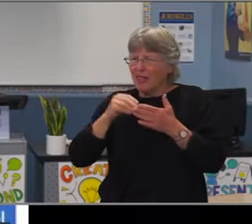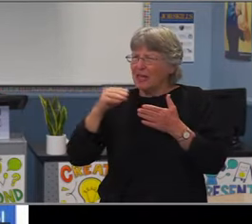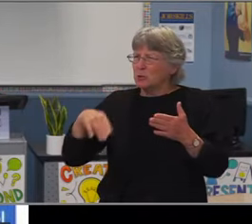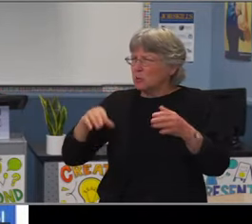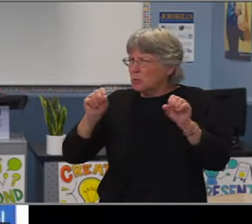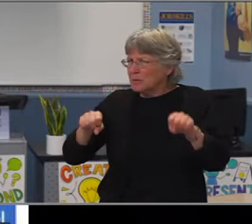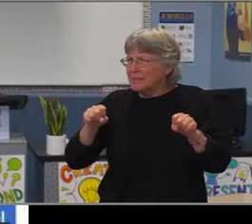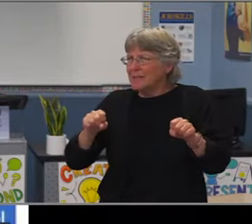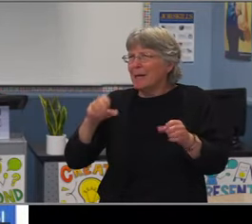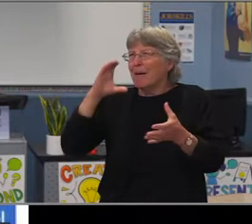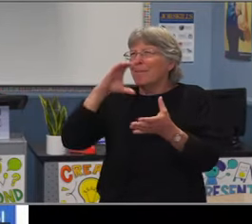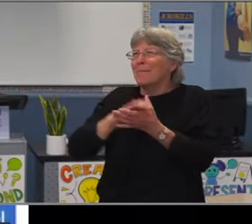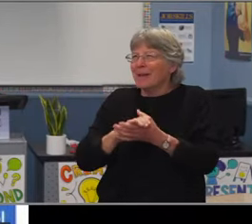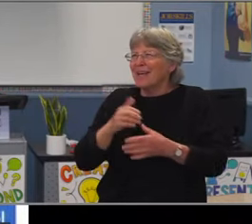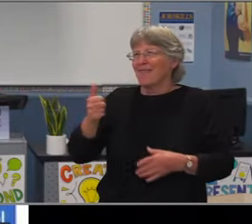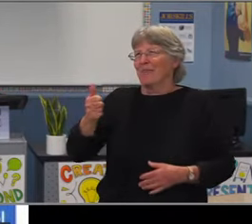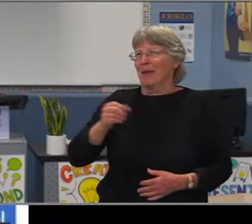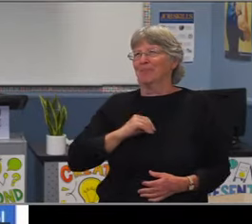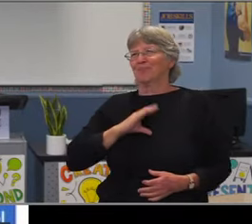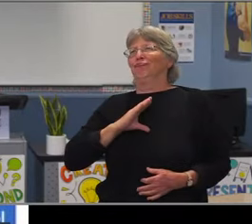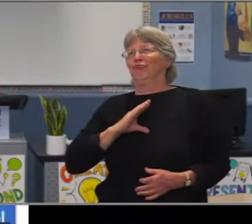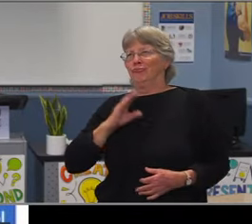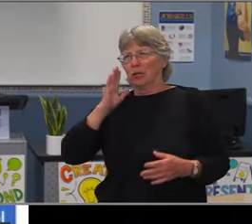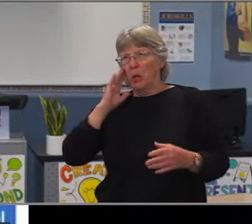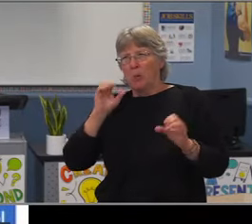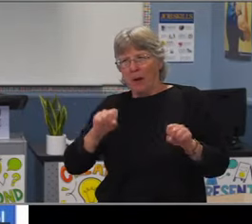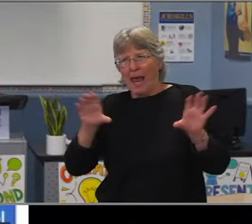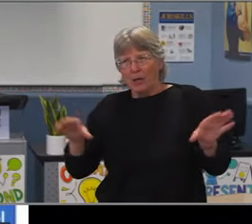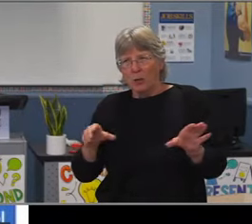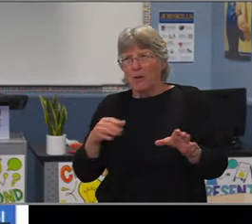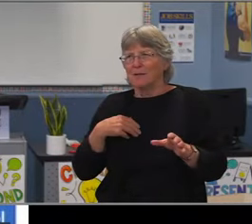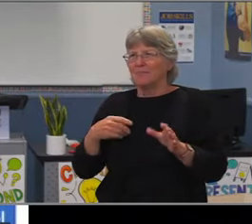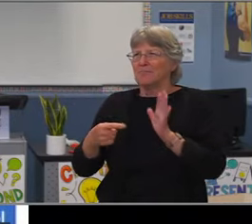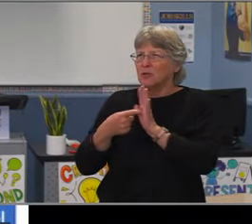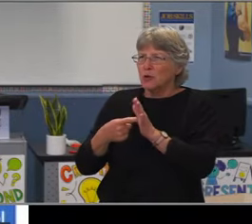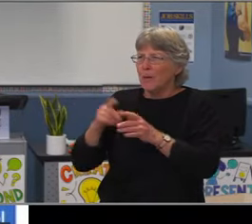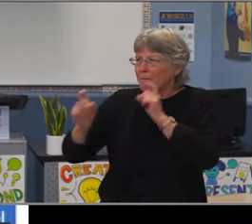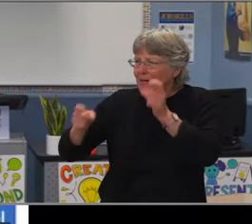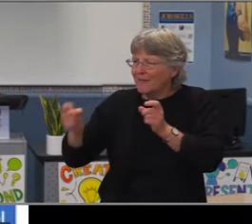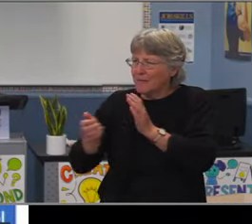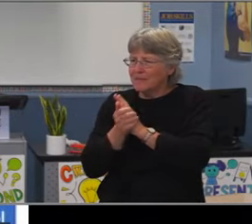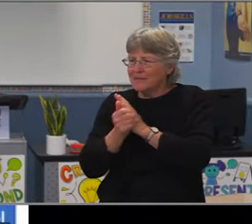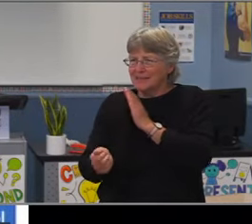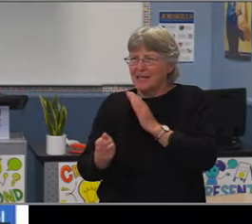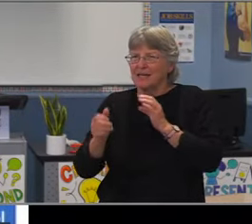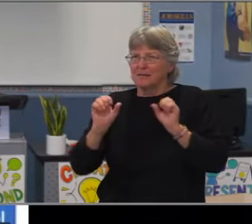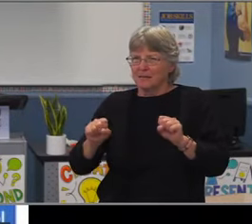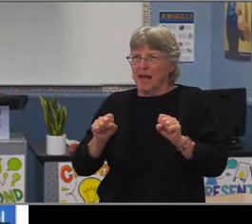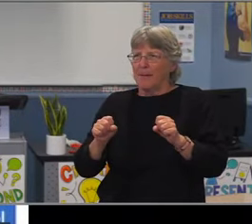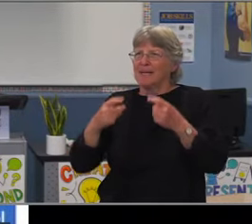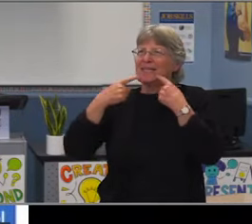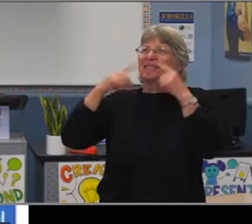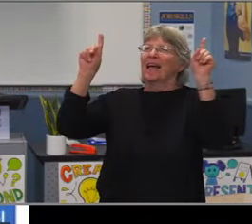the importance that the middle school grades have that type of thing, it's keeping the parents in the loop